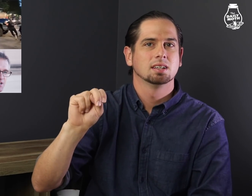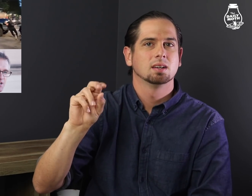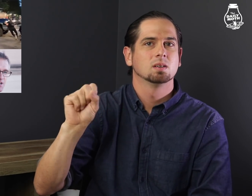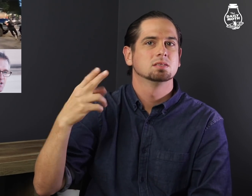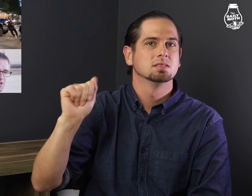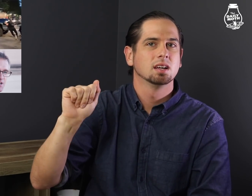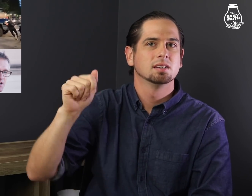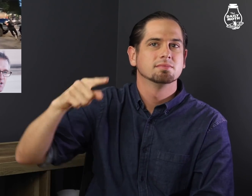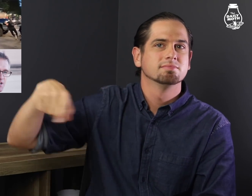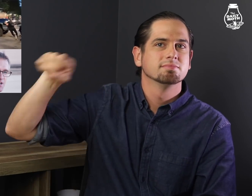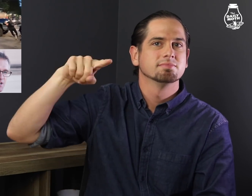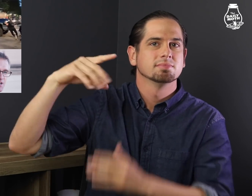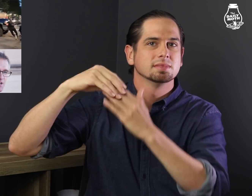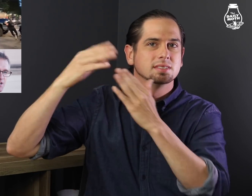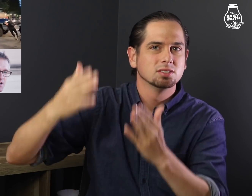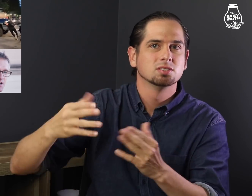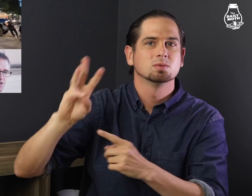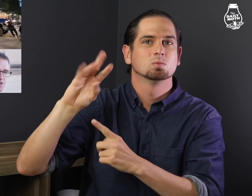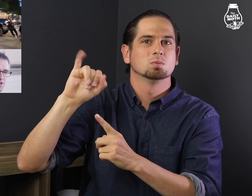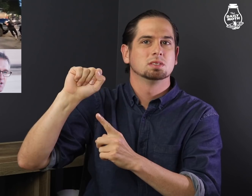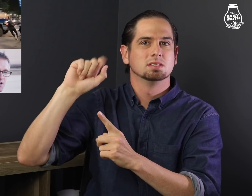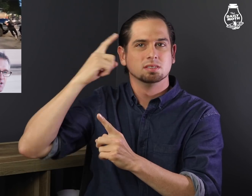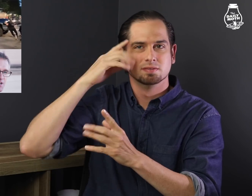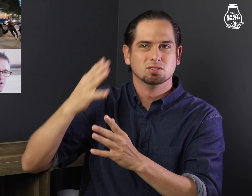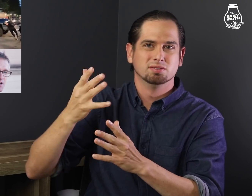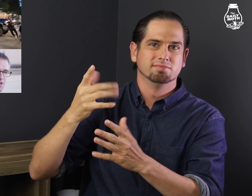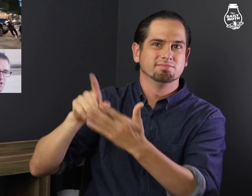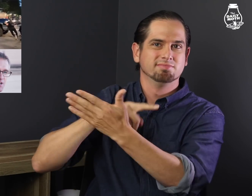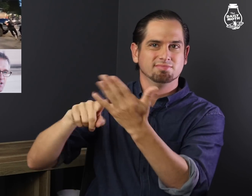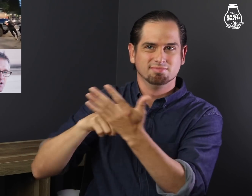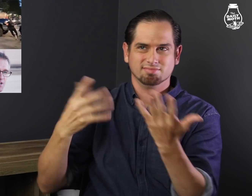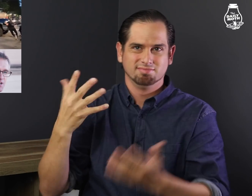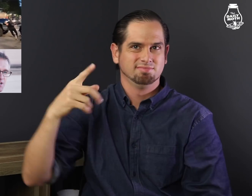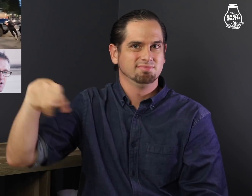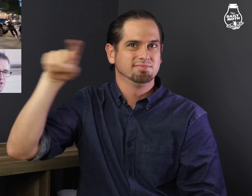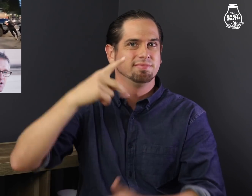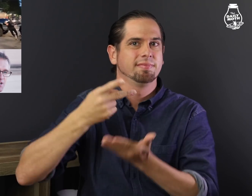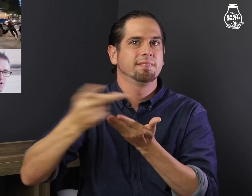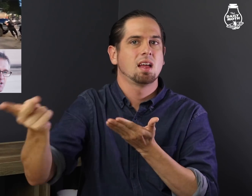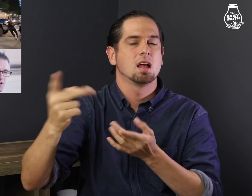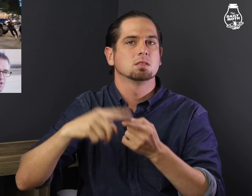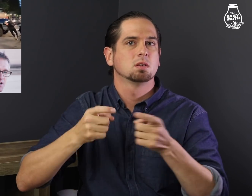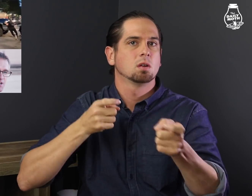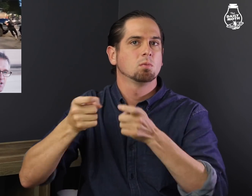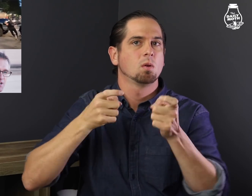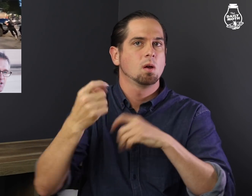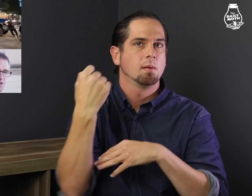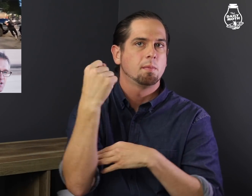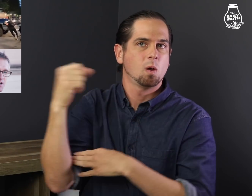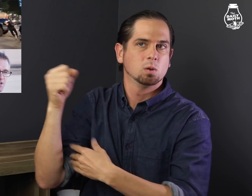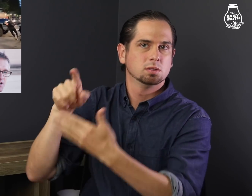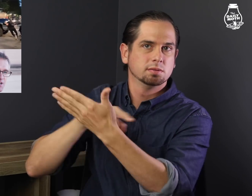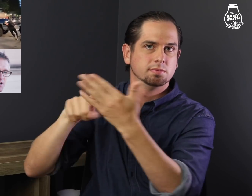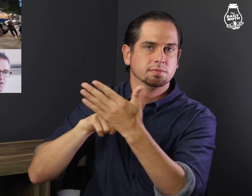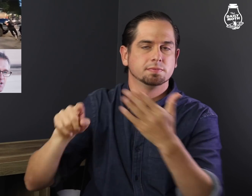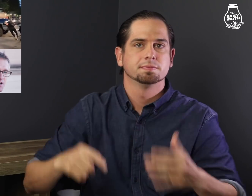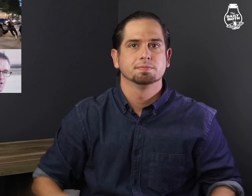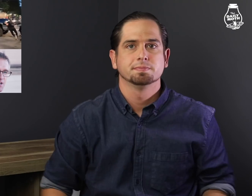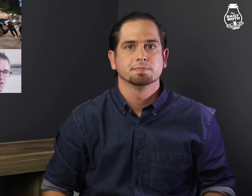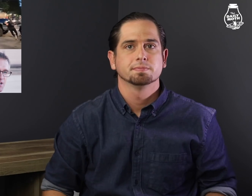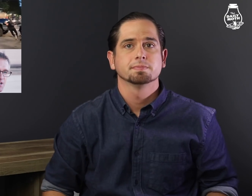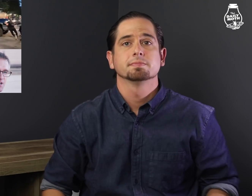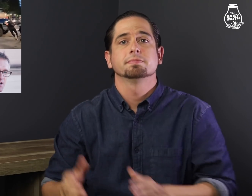Kenosha officials for not controlling protests.